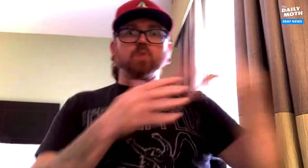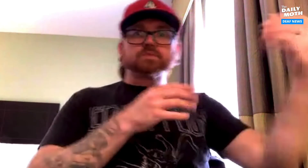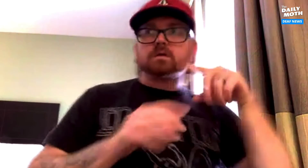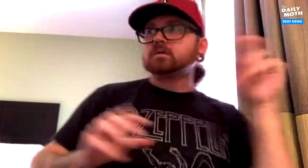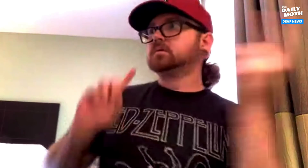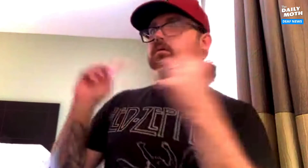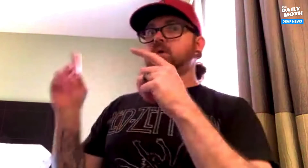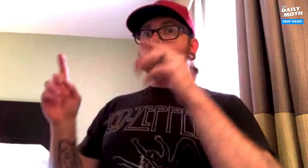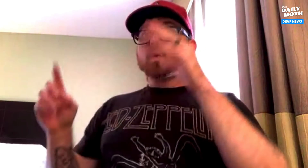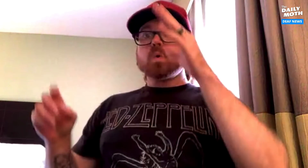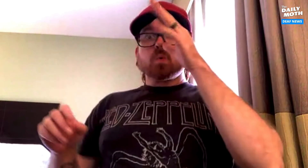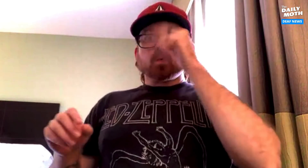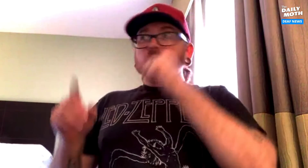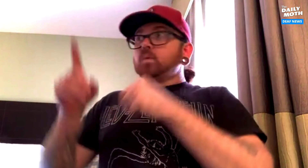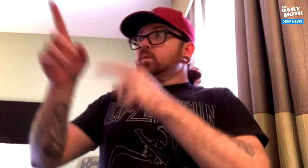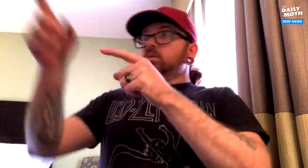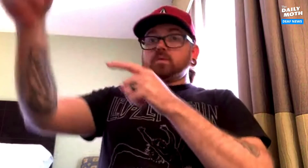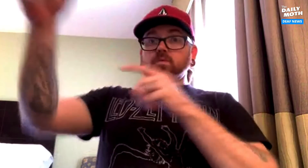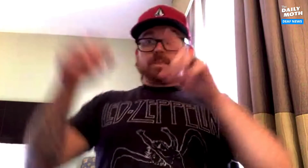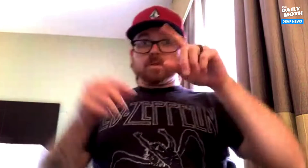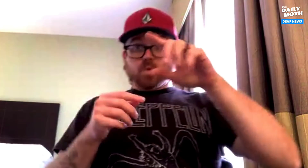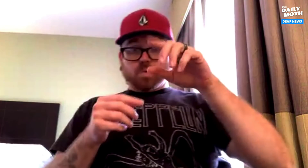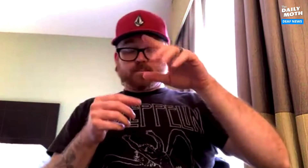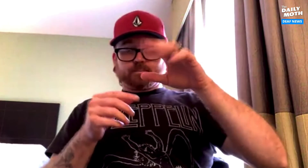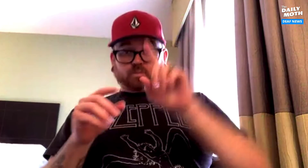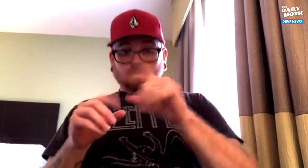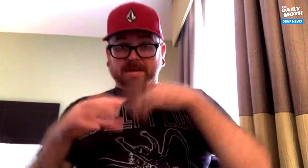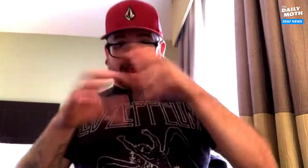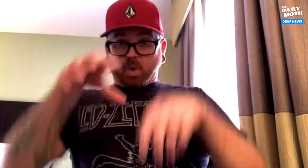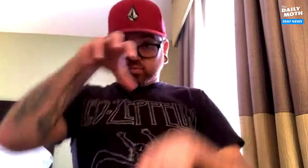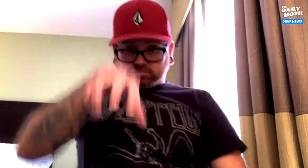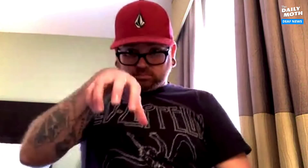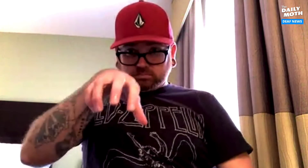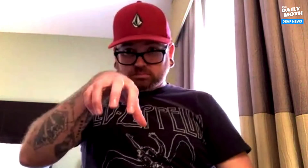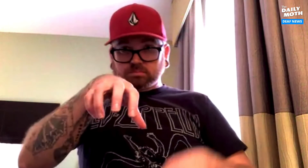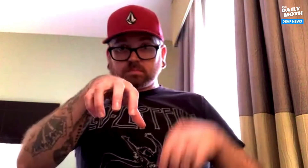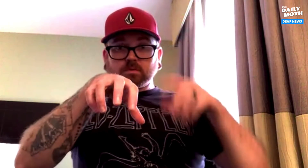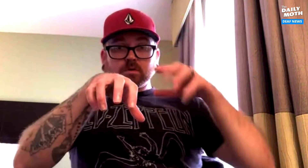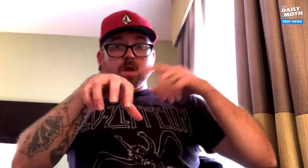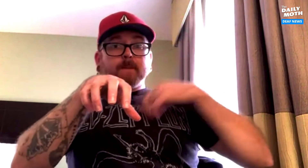I went outside and saw that it was so close... My house is here.